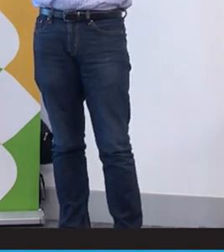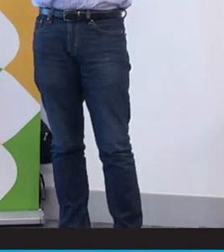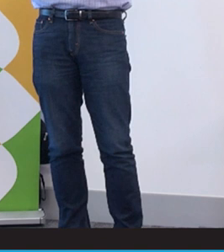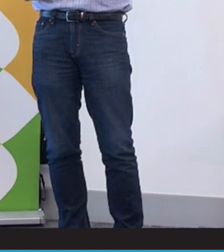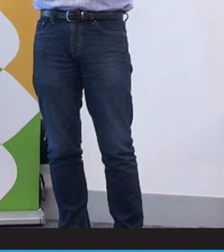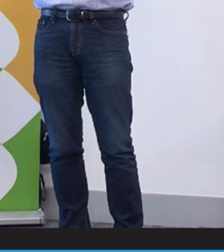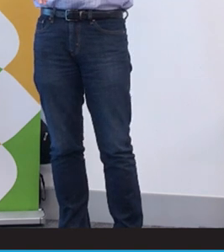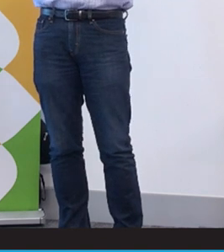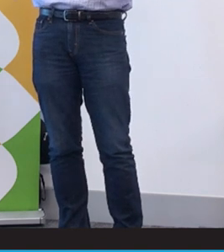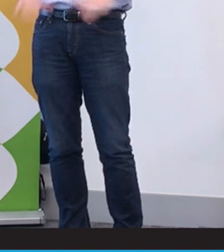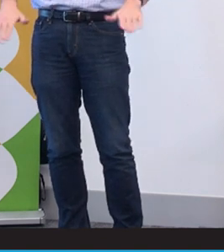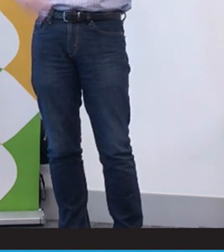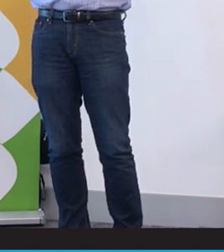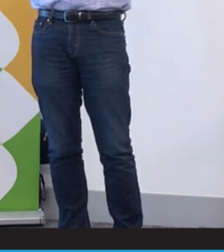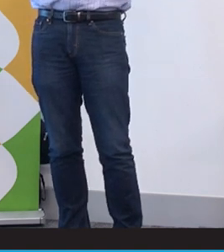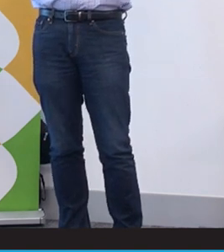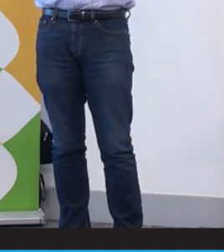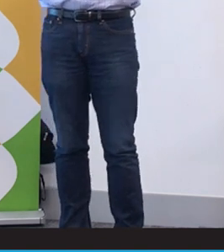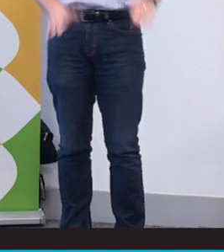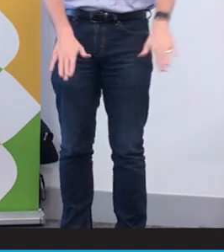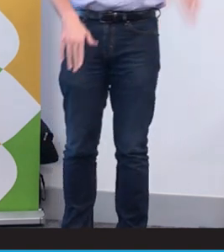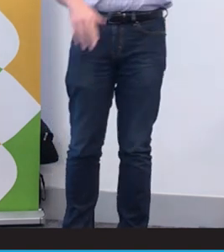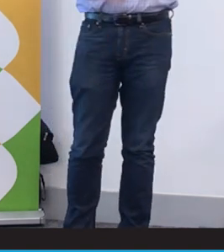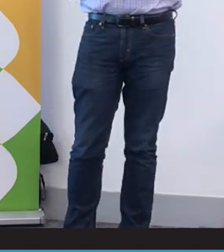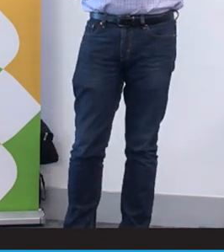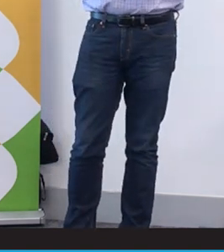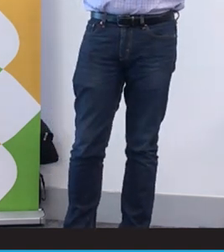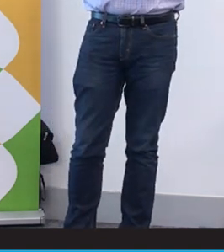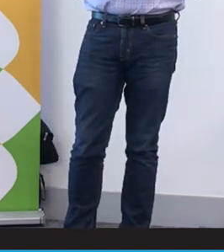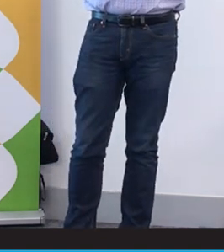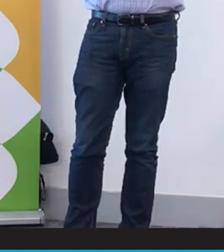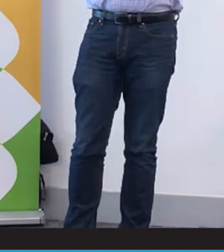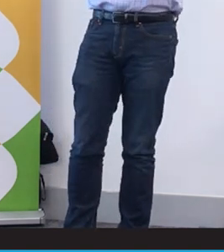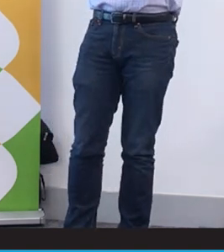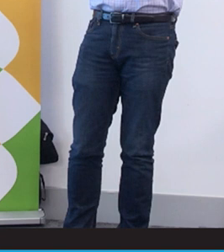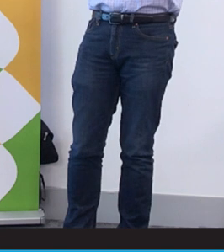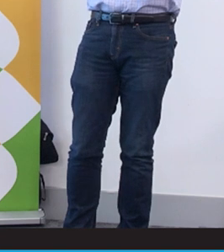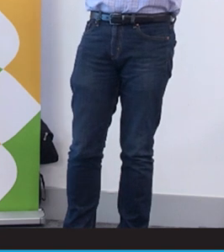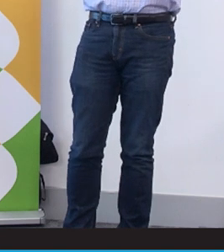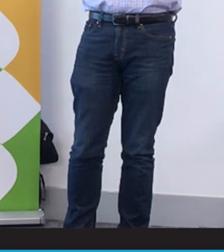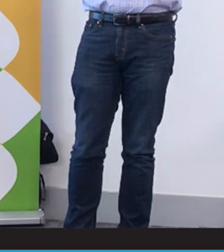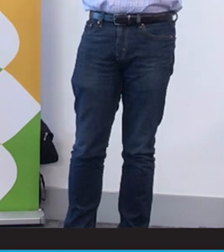the benefits of exposing or giving children access to sign language from very young. 95%